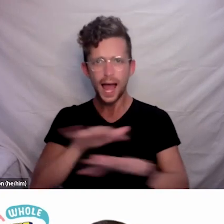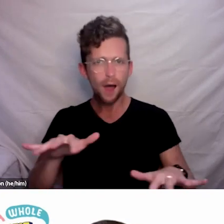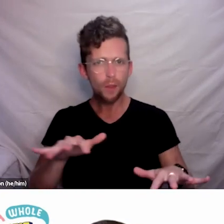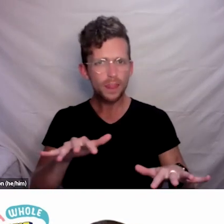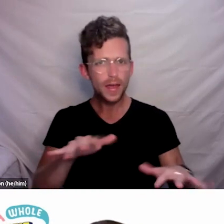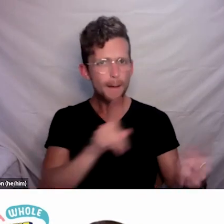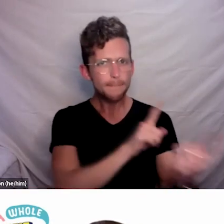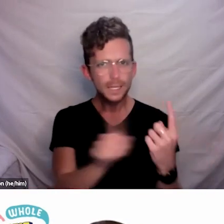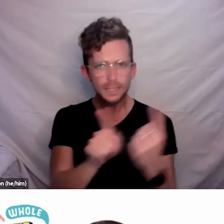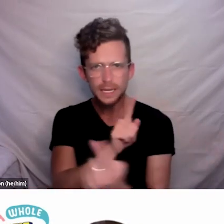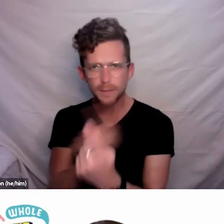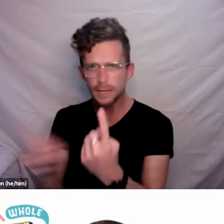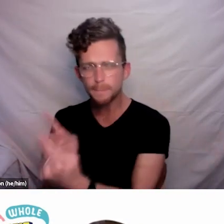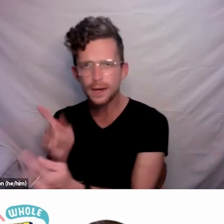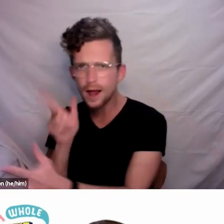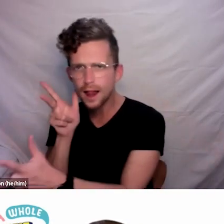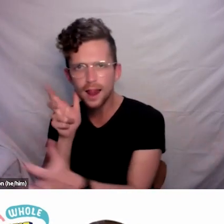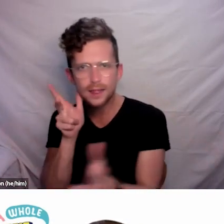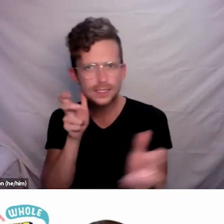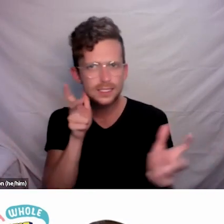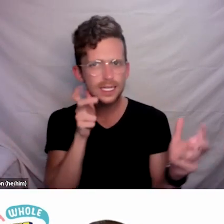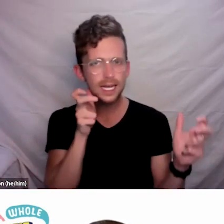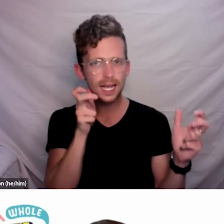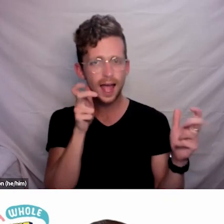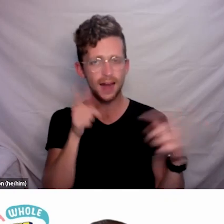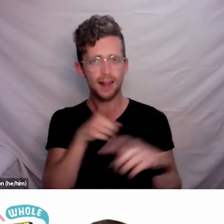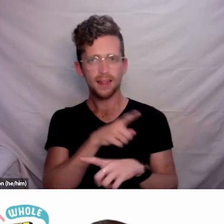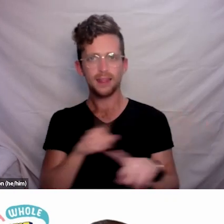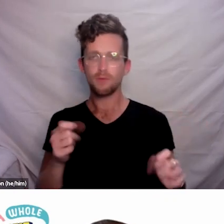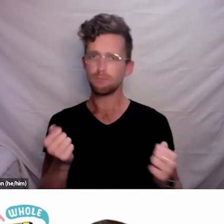and they have been absolutely overwhelmed with the whole